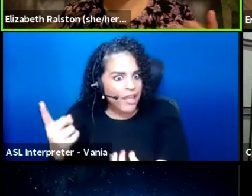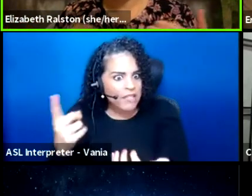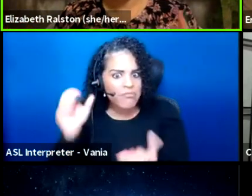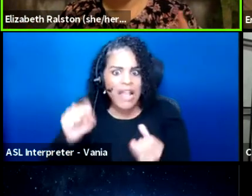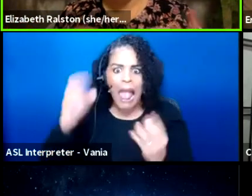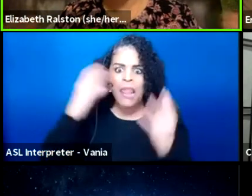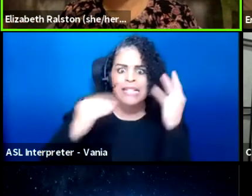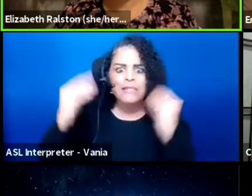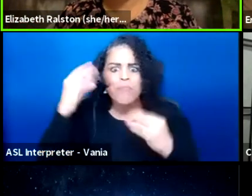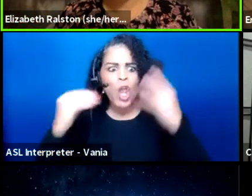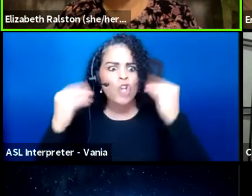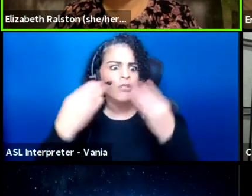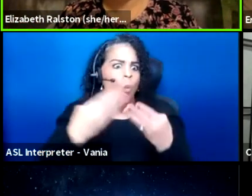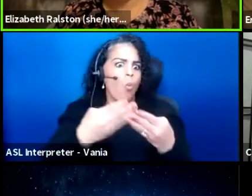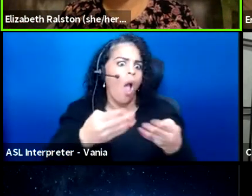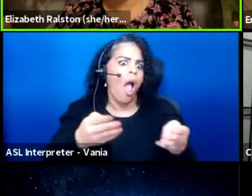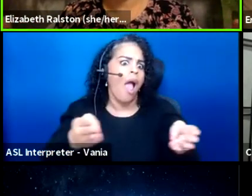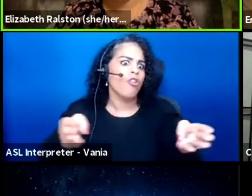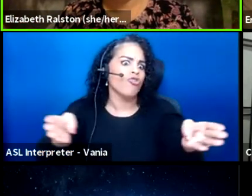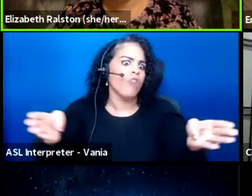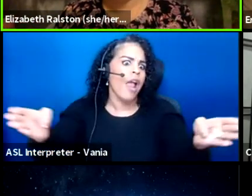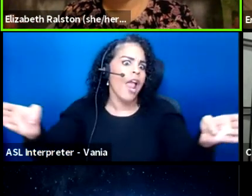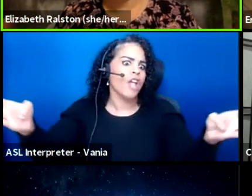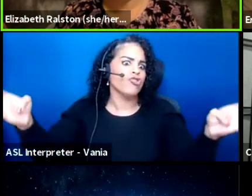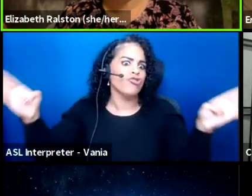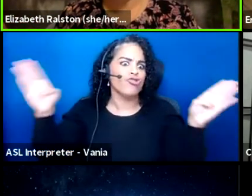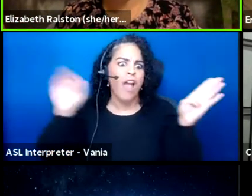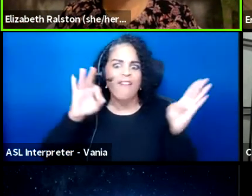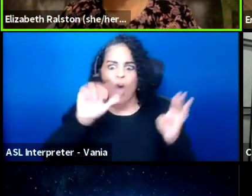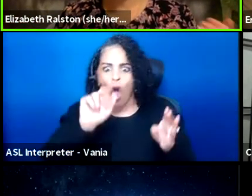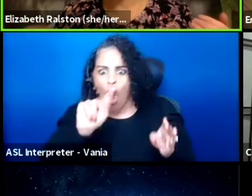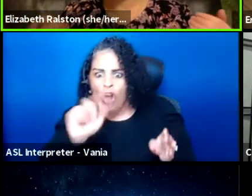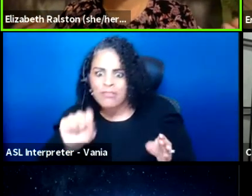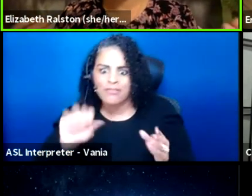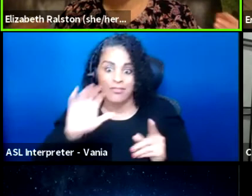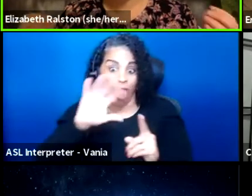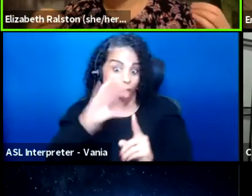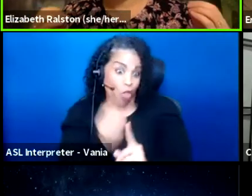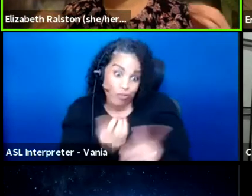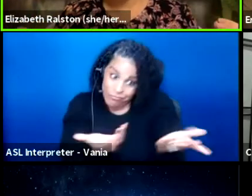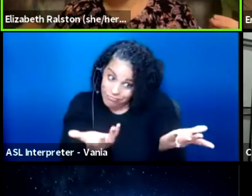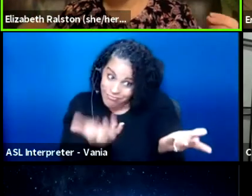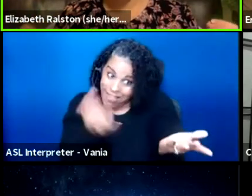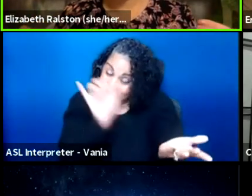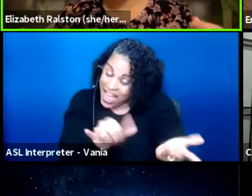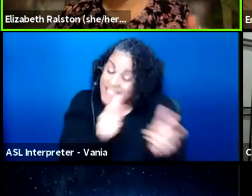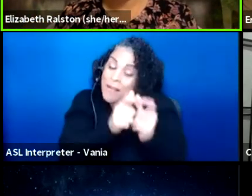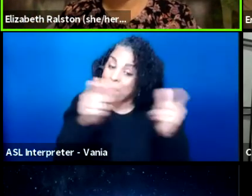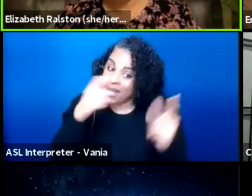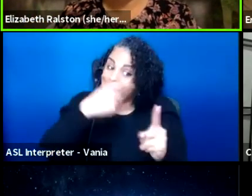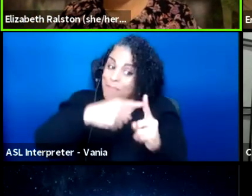a wide range of arts and culture, so that's a big positive one there.